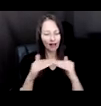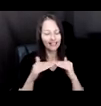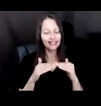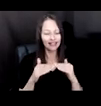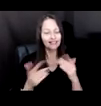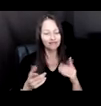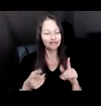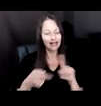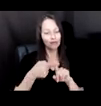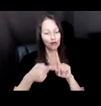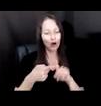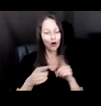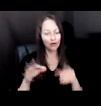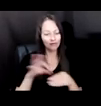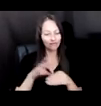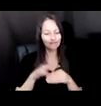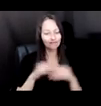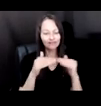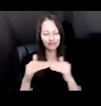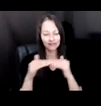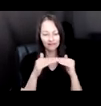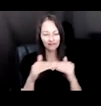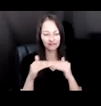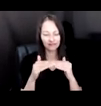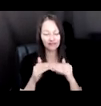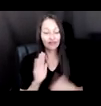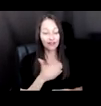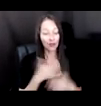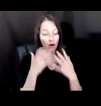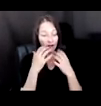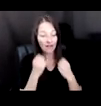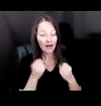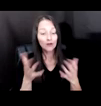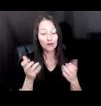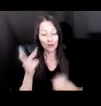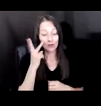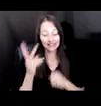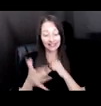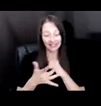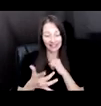WANT TO SEE IN TECHNOLOGY AND COMMUNICATE THOSE TO SEVEN GENERATIONS IN THE FUTURE.